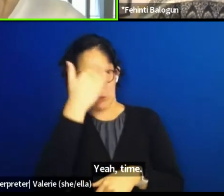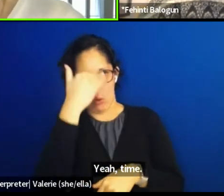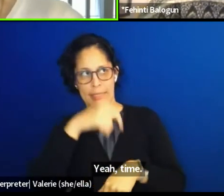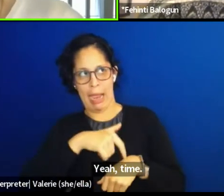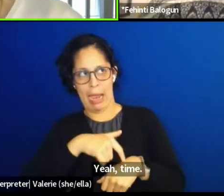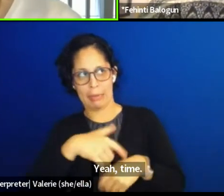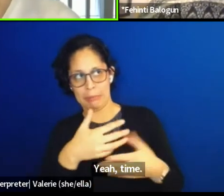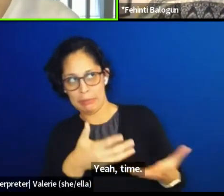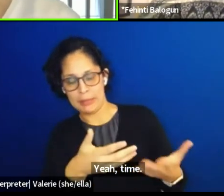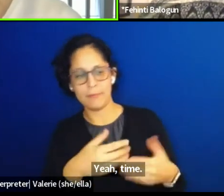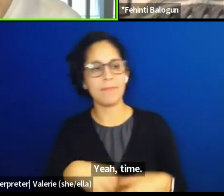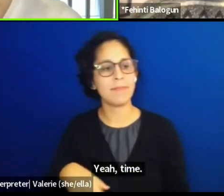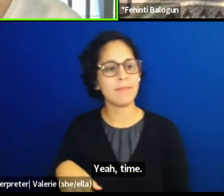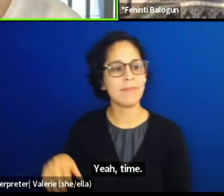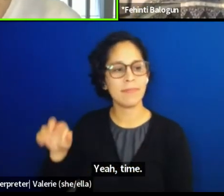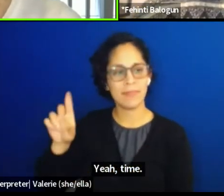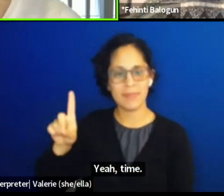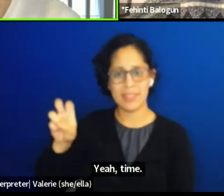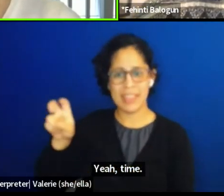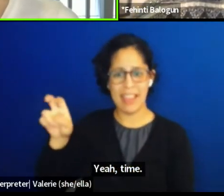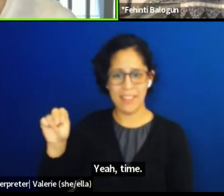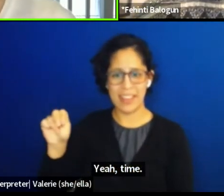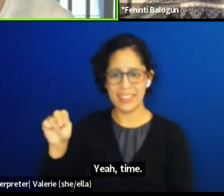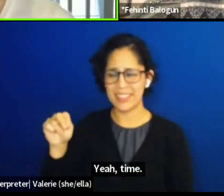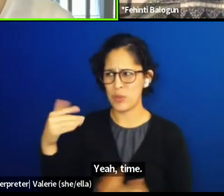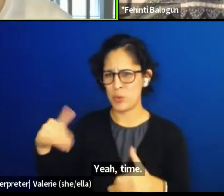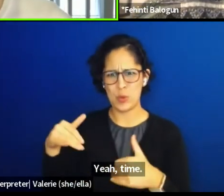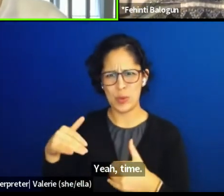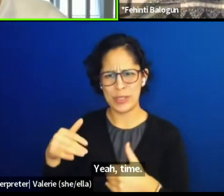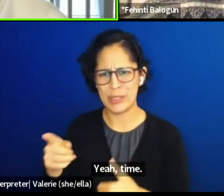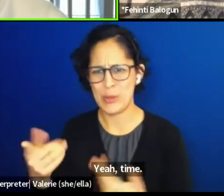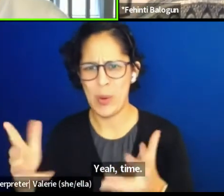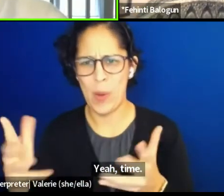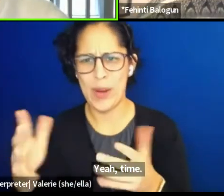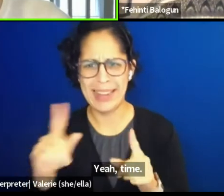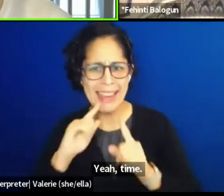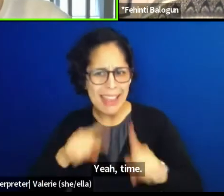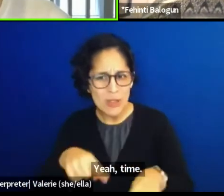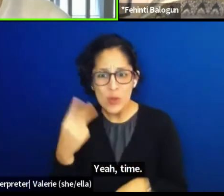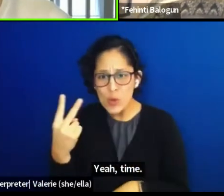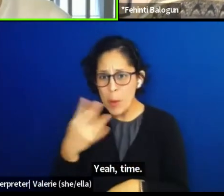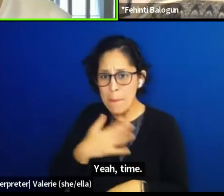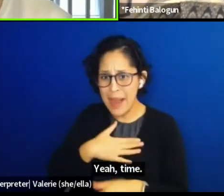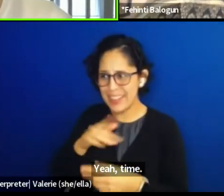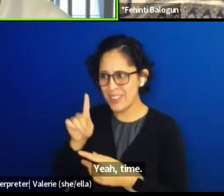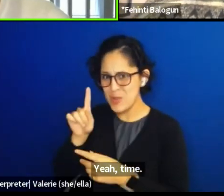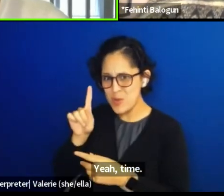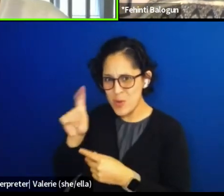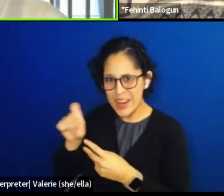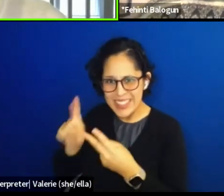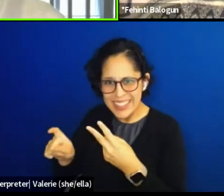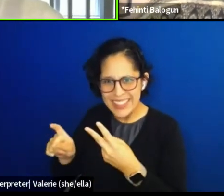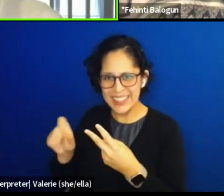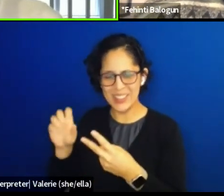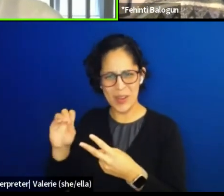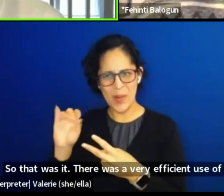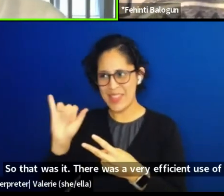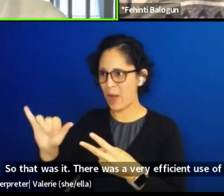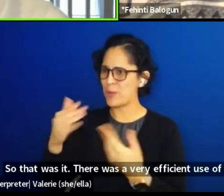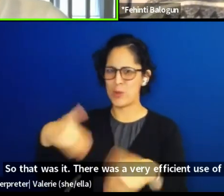You actually magically answered like two more of my questions. So that was a very efficient use of our remaining time.